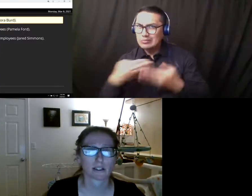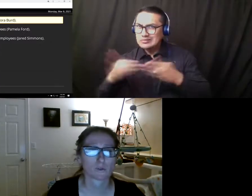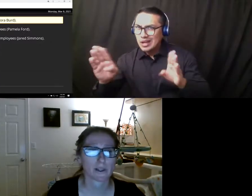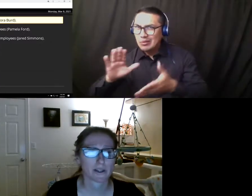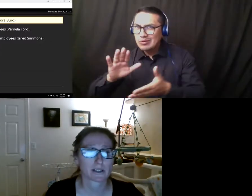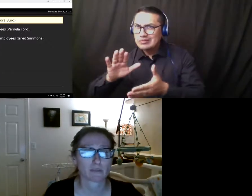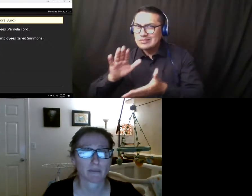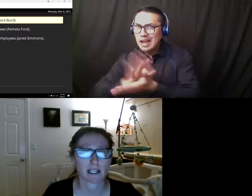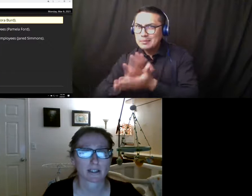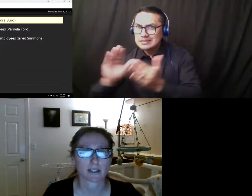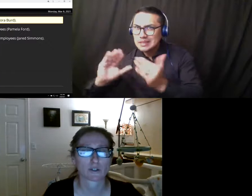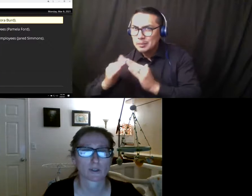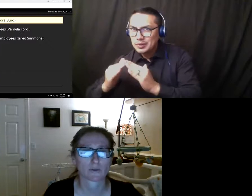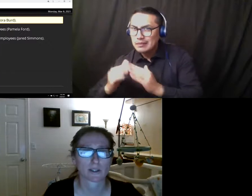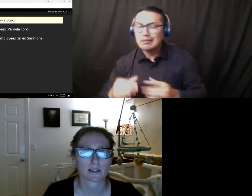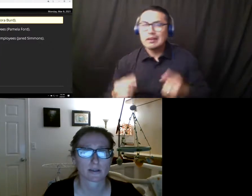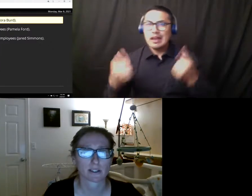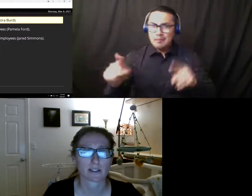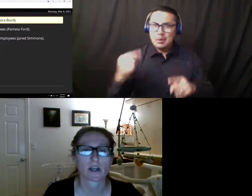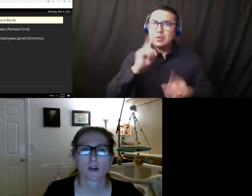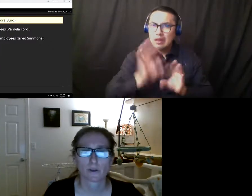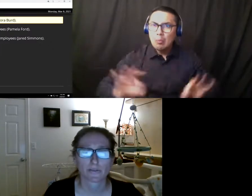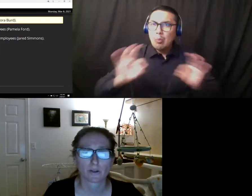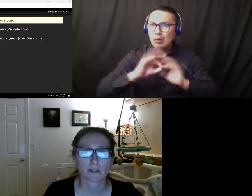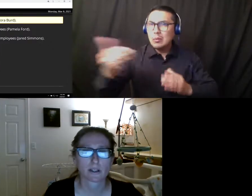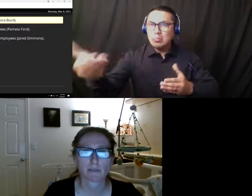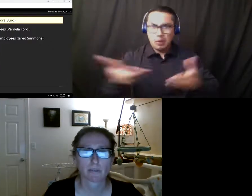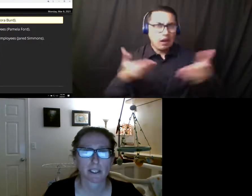It's one thing to bring back essential workforce disciplines with a focus on PPE